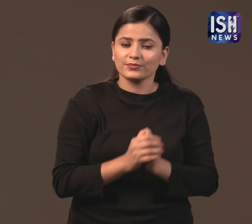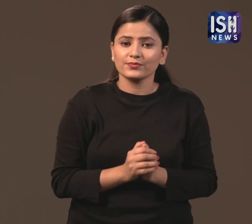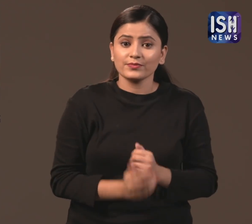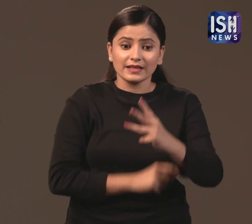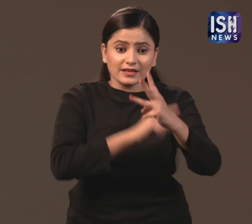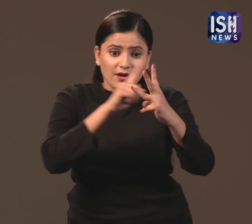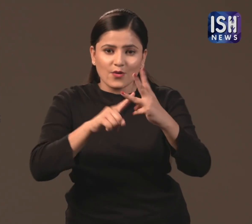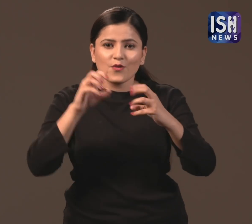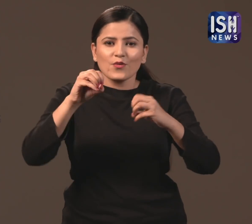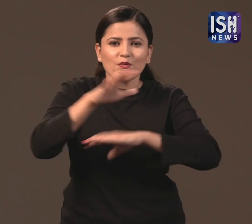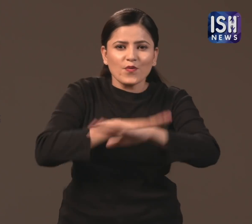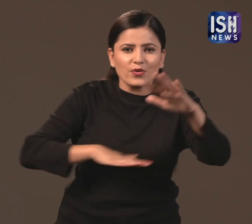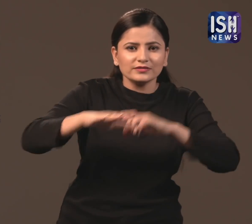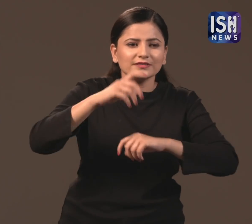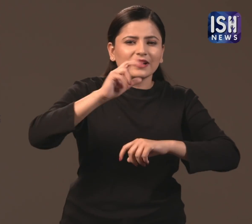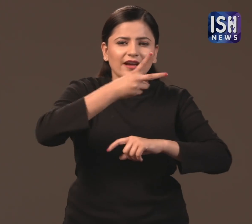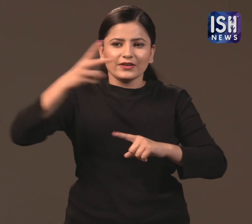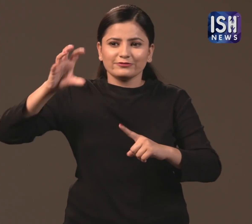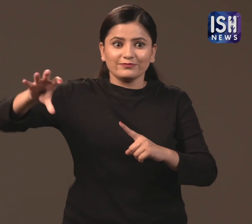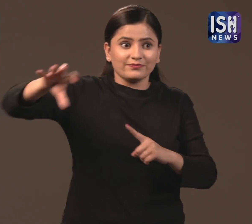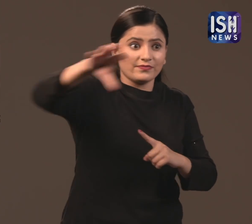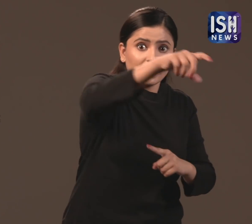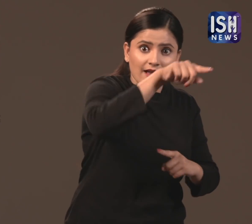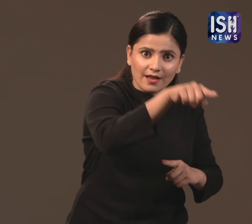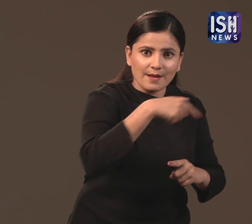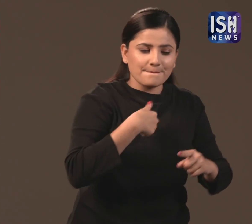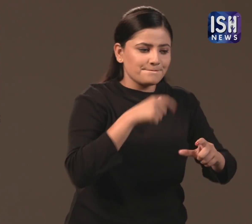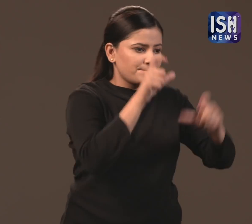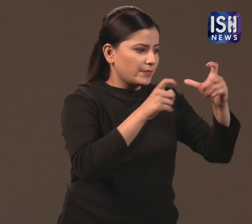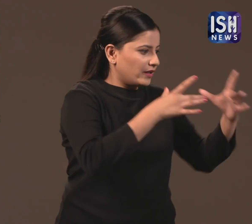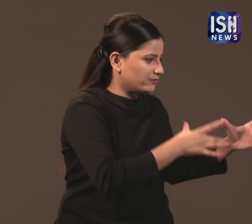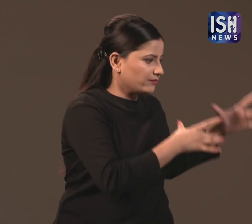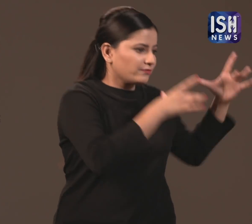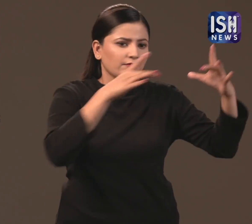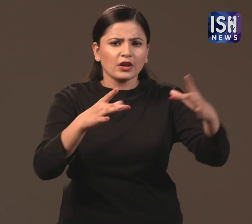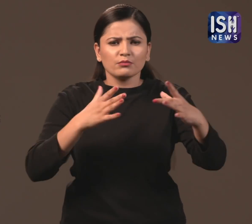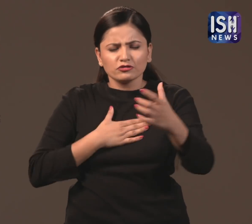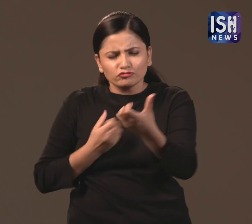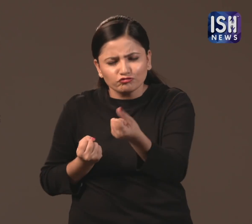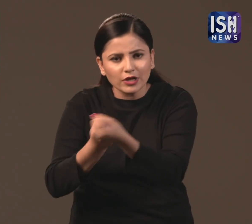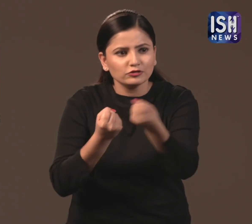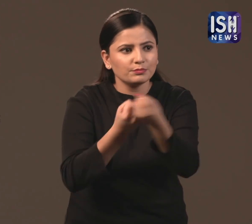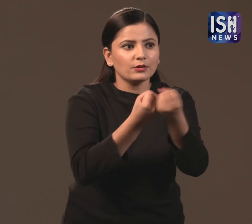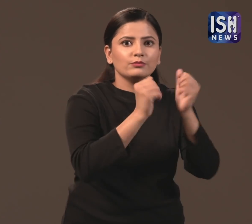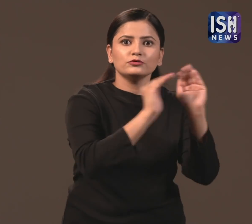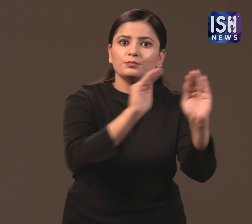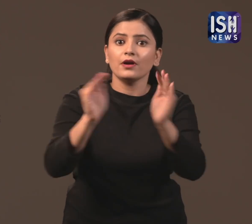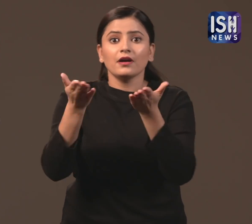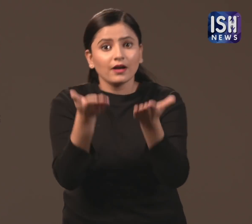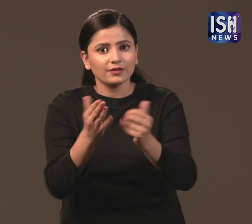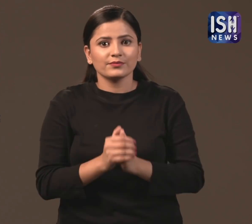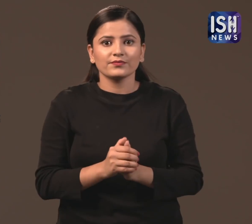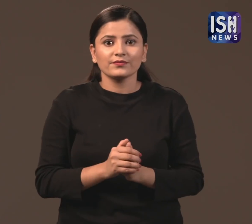3)They want to support non-profit organisation in different areas.